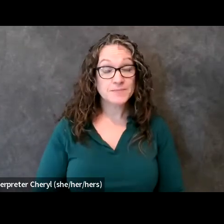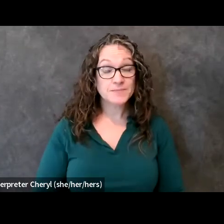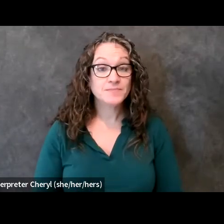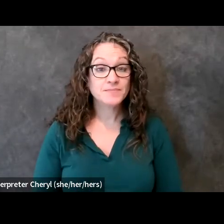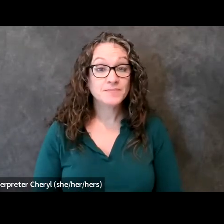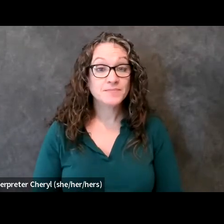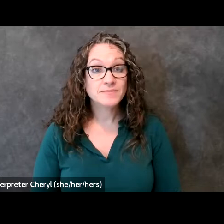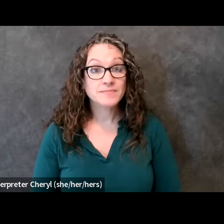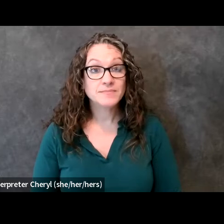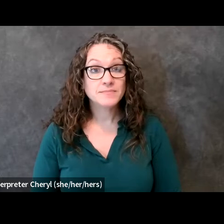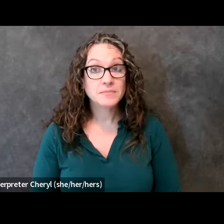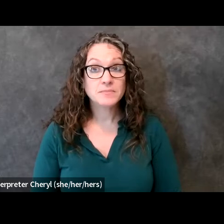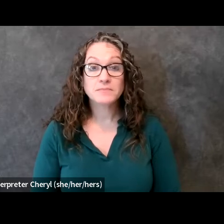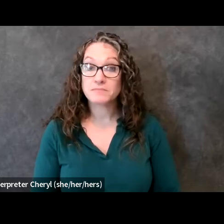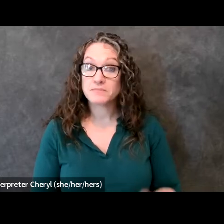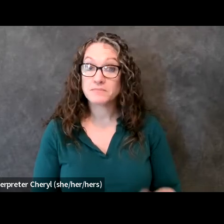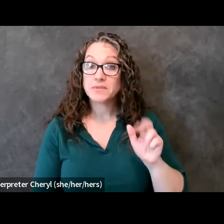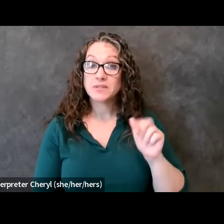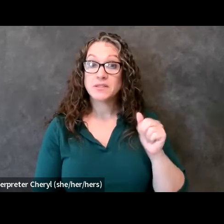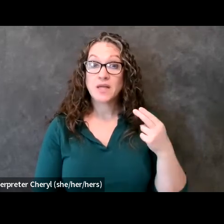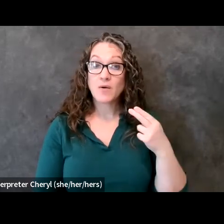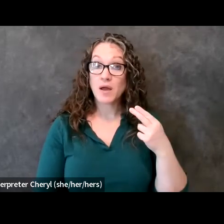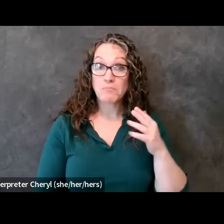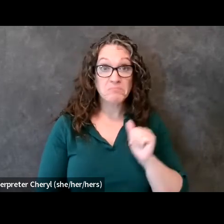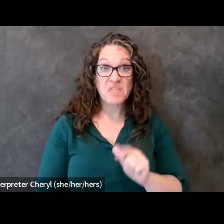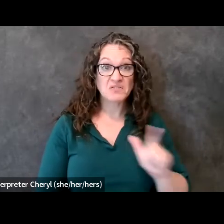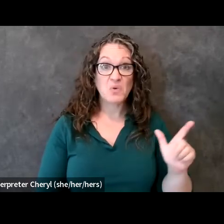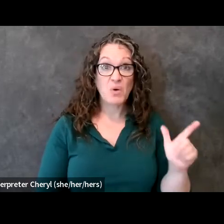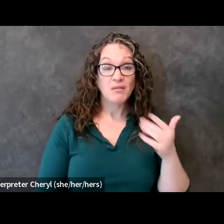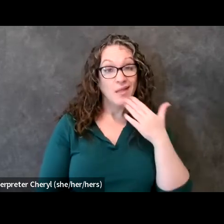i think that that is all i just want to say thank you again to all of you who were here today